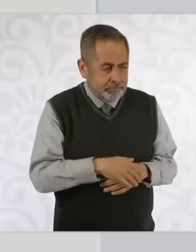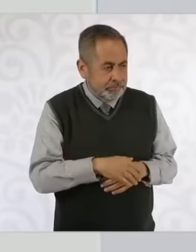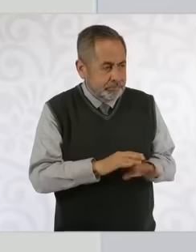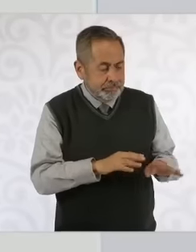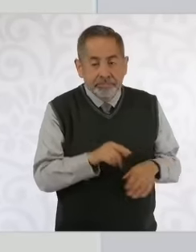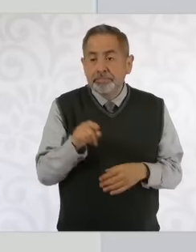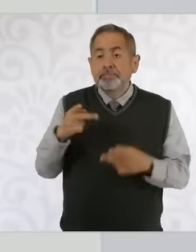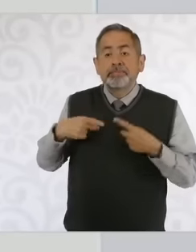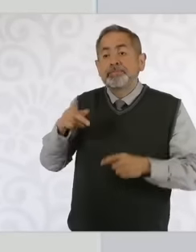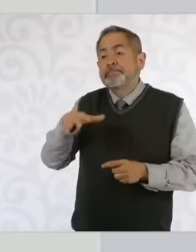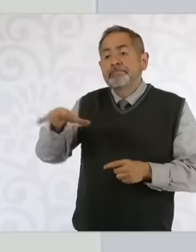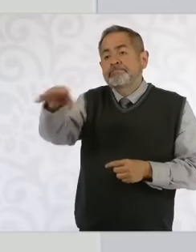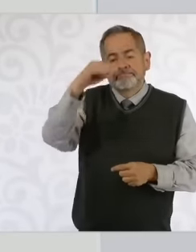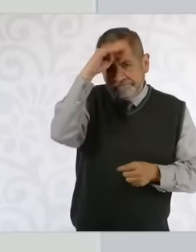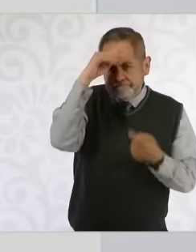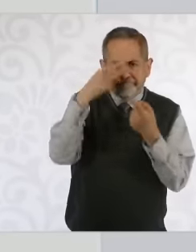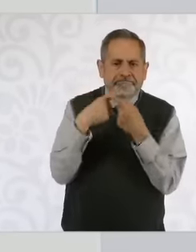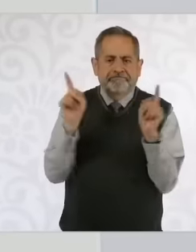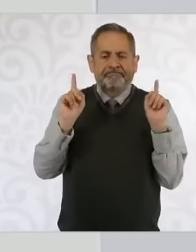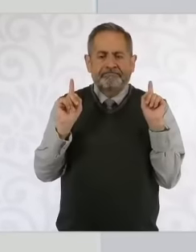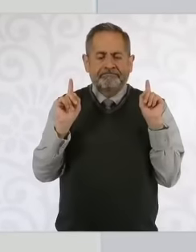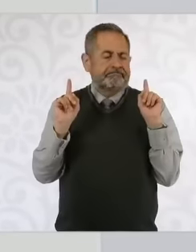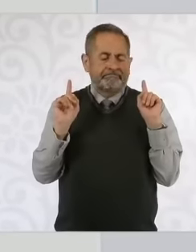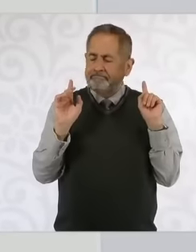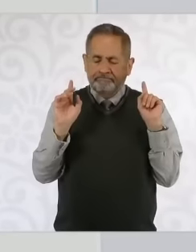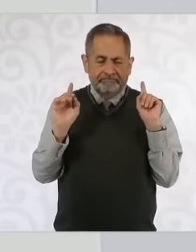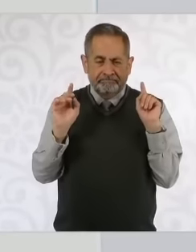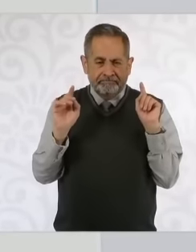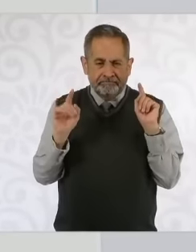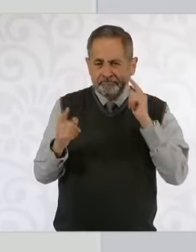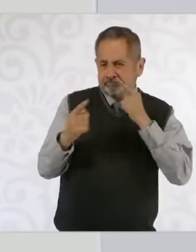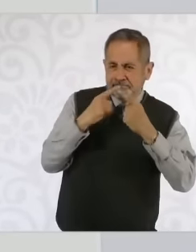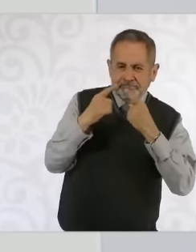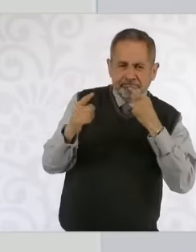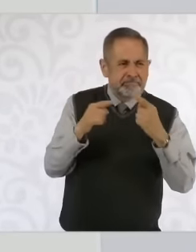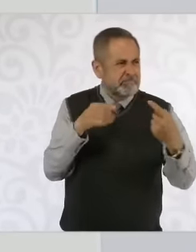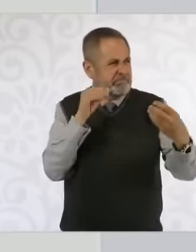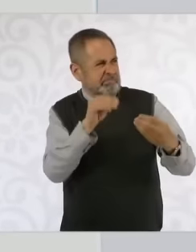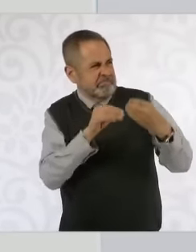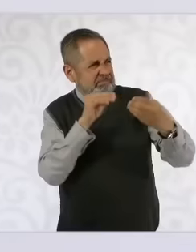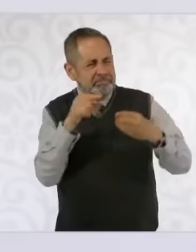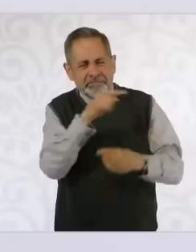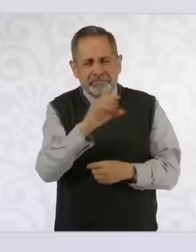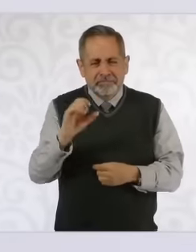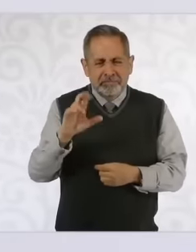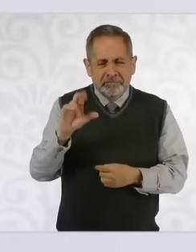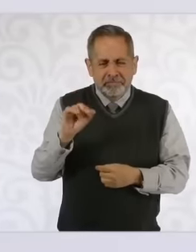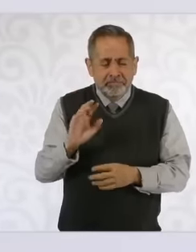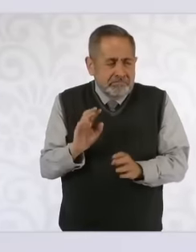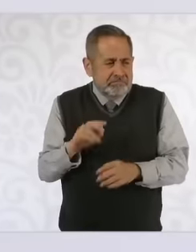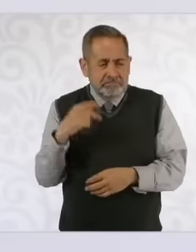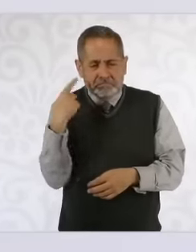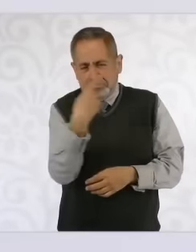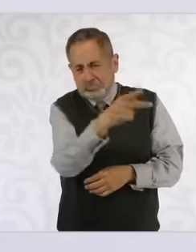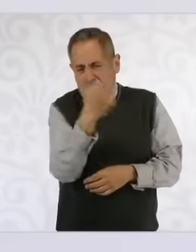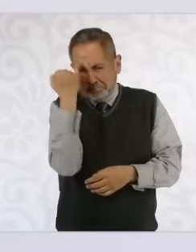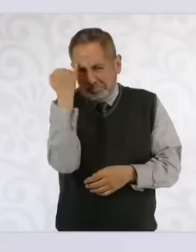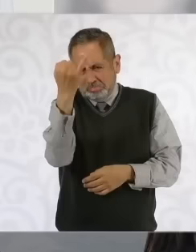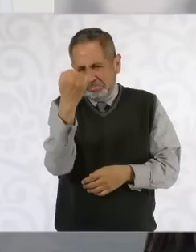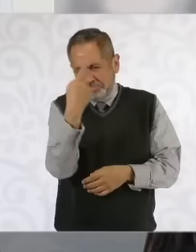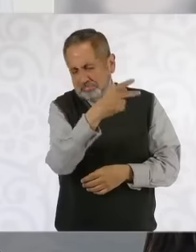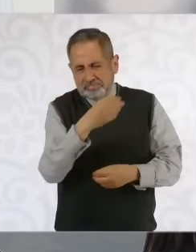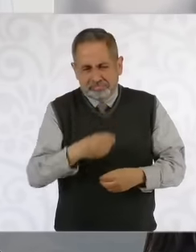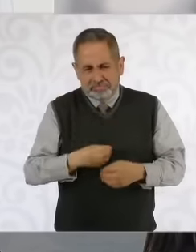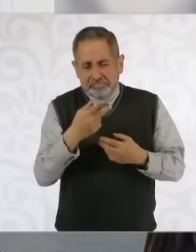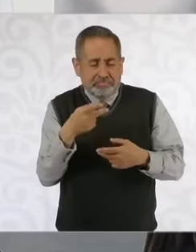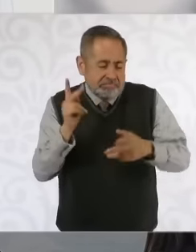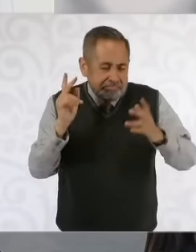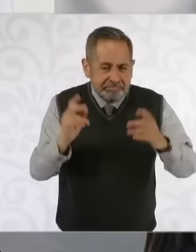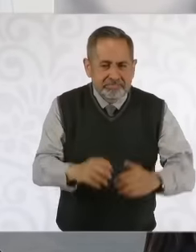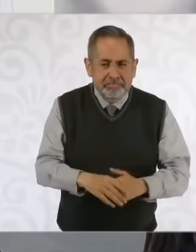differently then Beyond entering into debate with Ciro Gómez Leiva is their position but look at